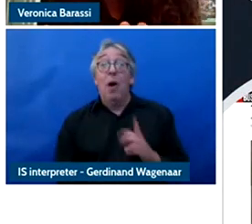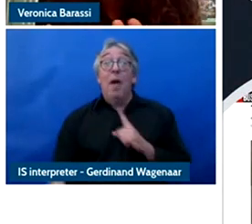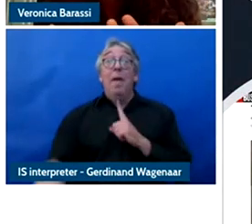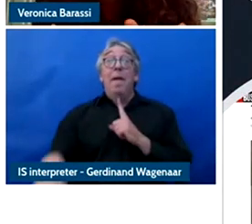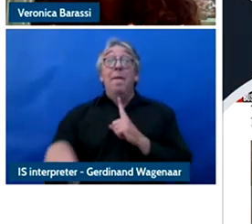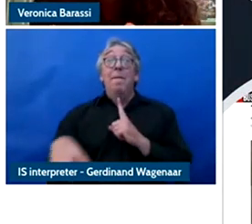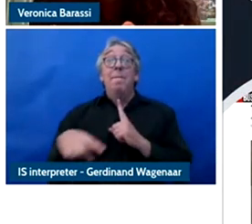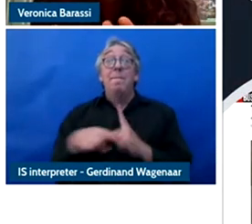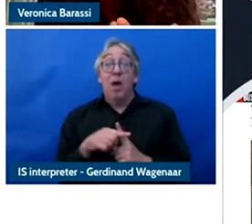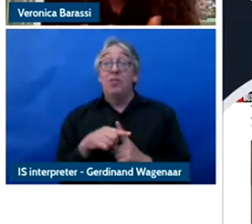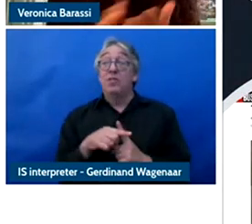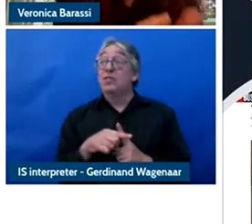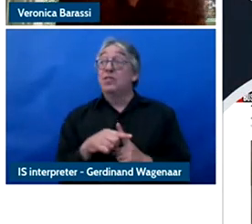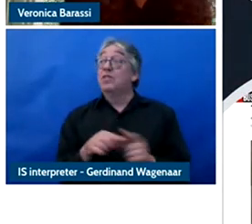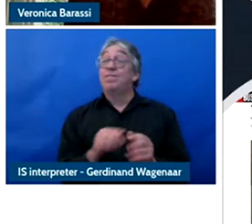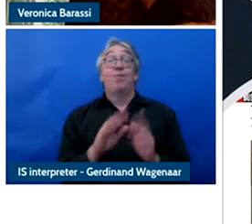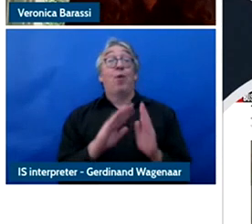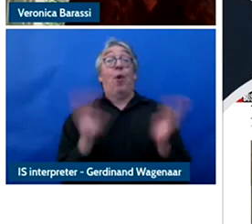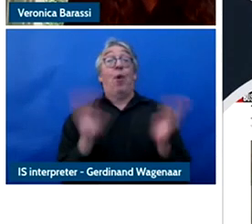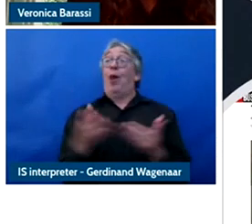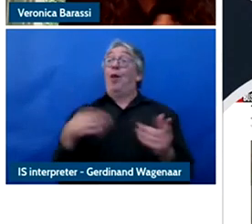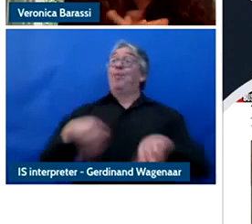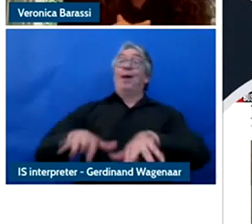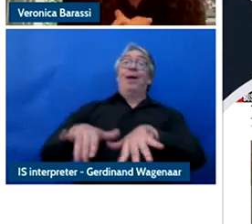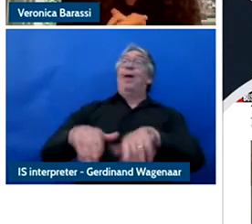produce publicly and everything that children produce public che.